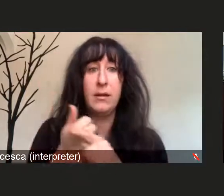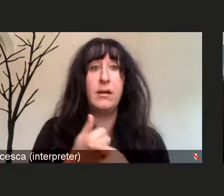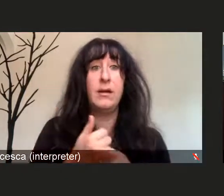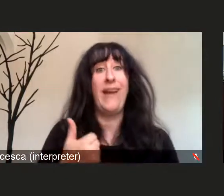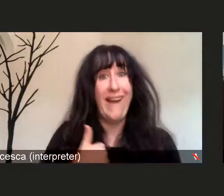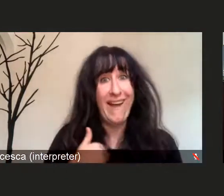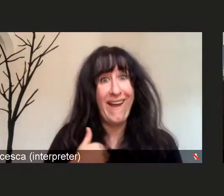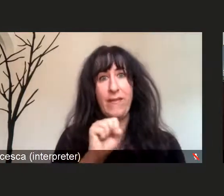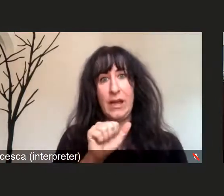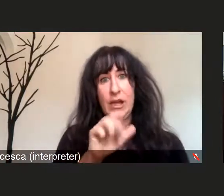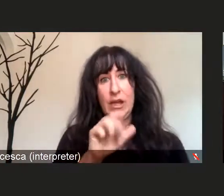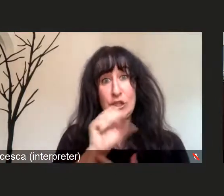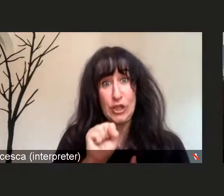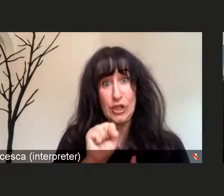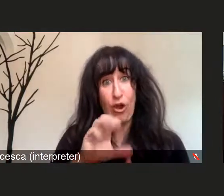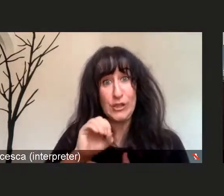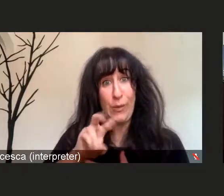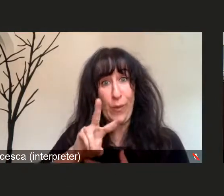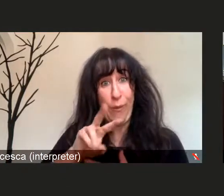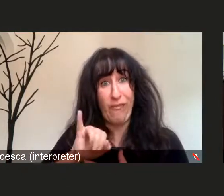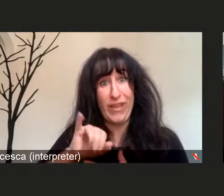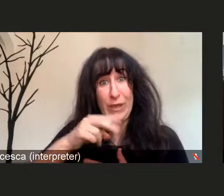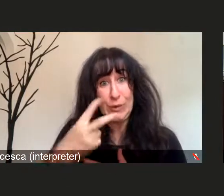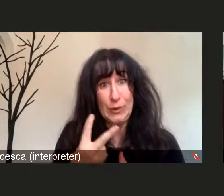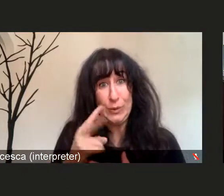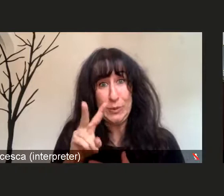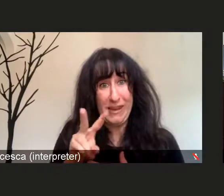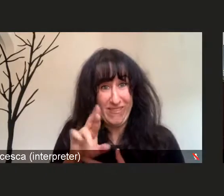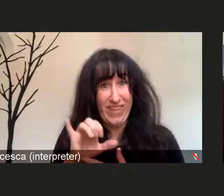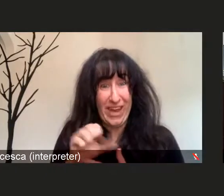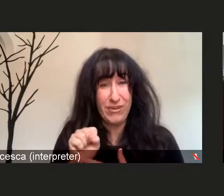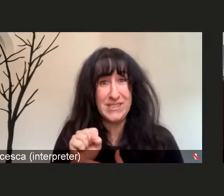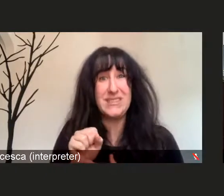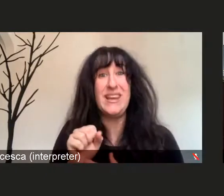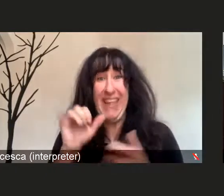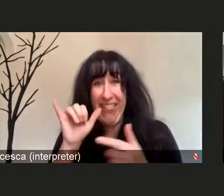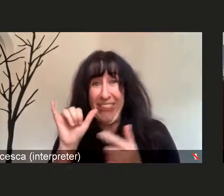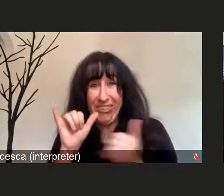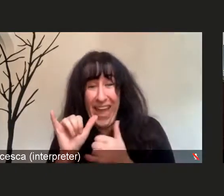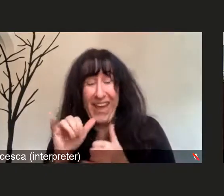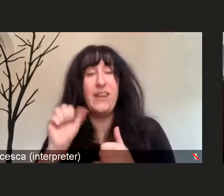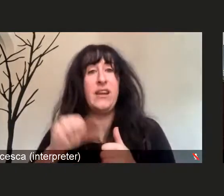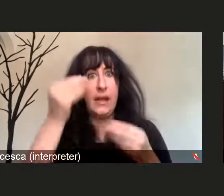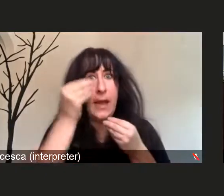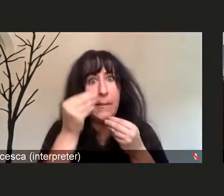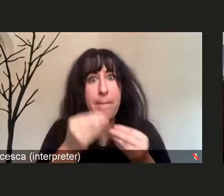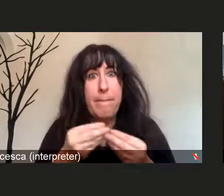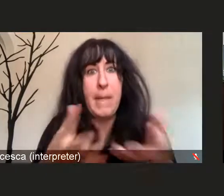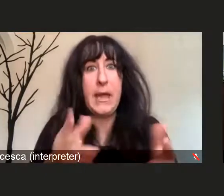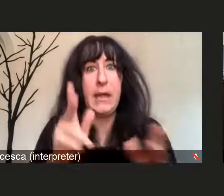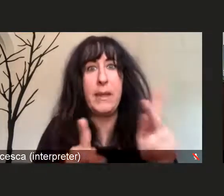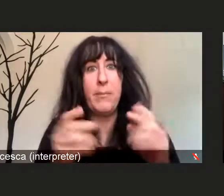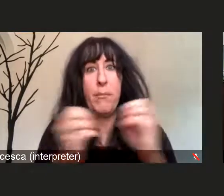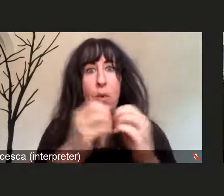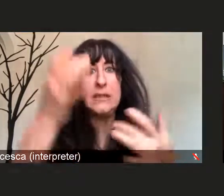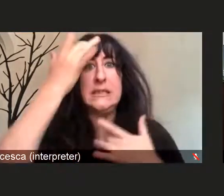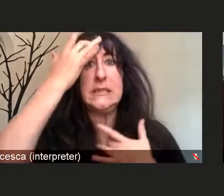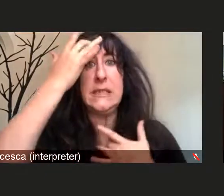that can not only make people sicker because it can spread faster, but it can also make people more ill